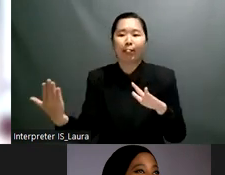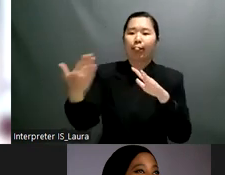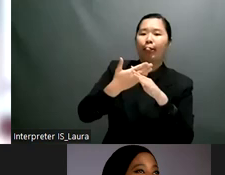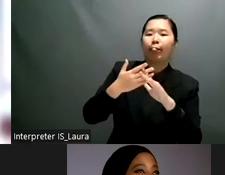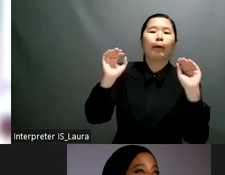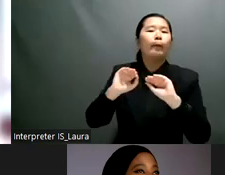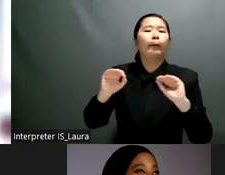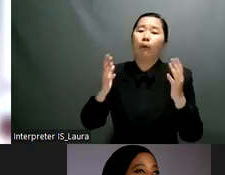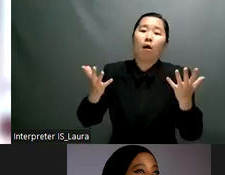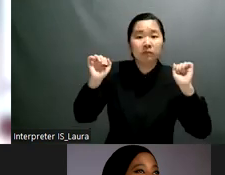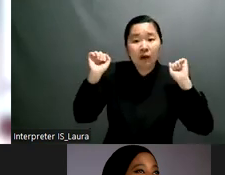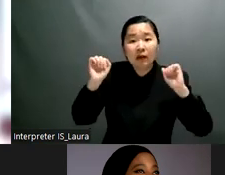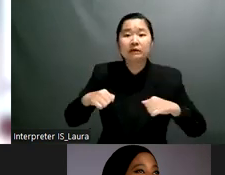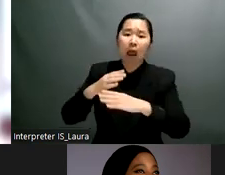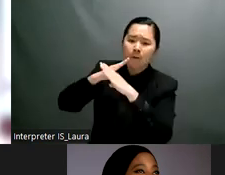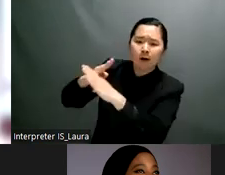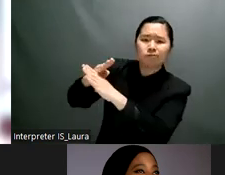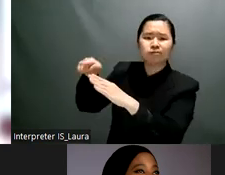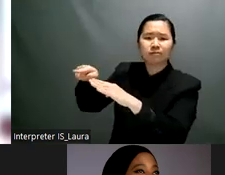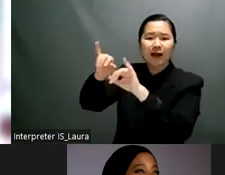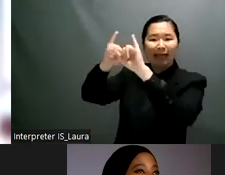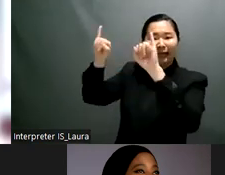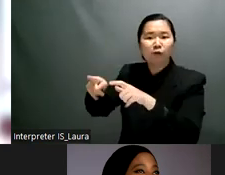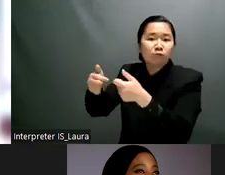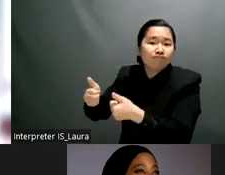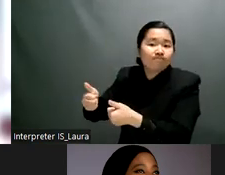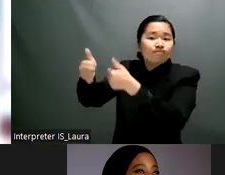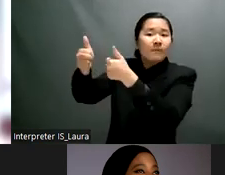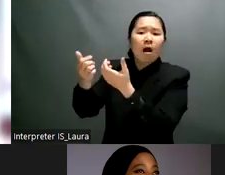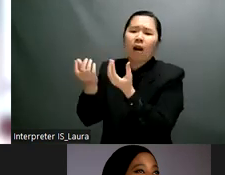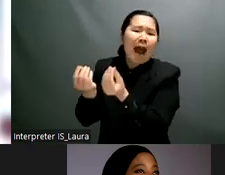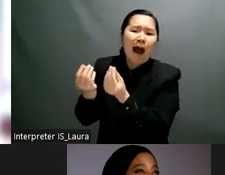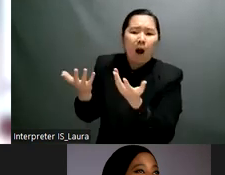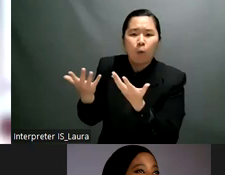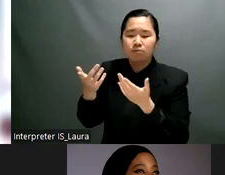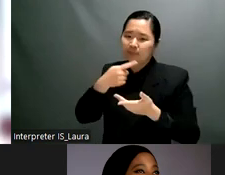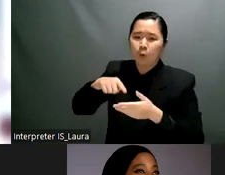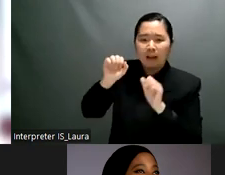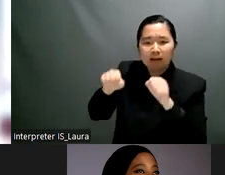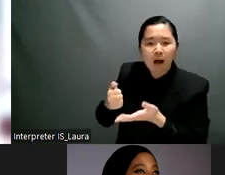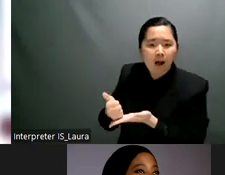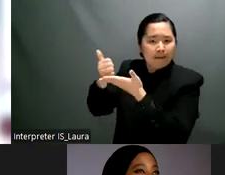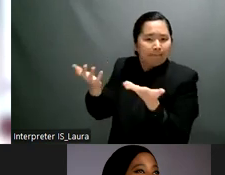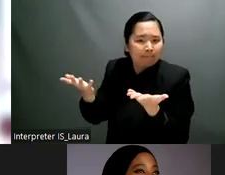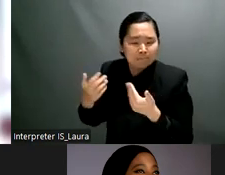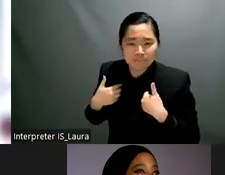and also direct payment models for personal assistant piloted by opd's directly and we